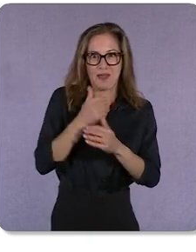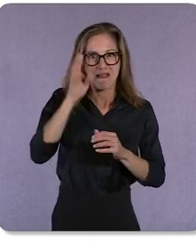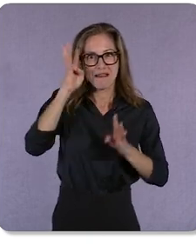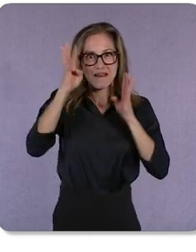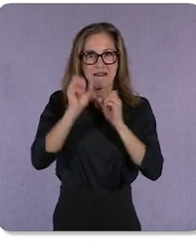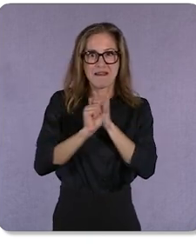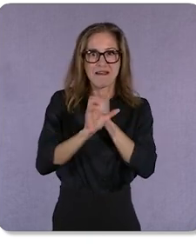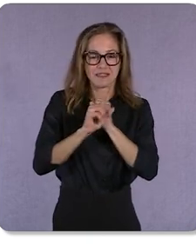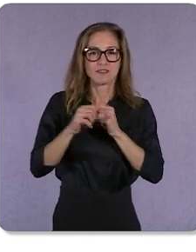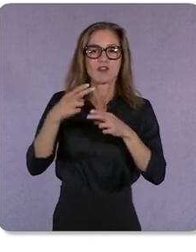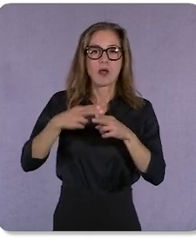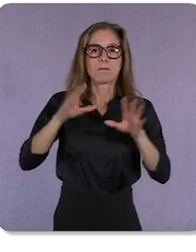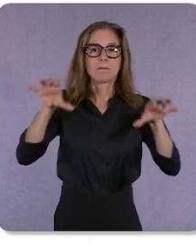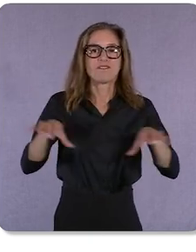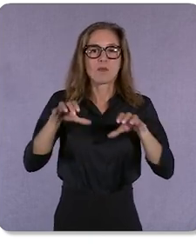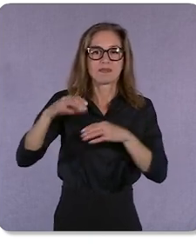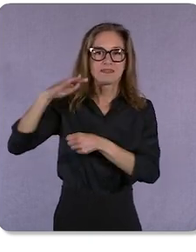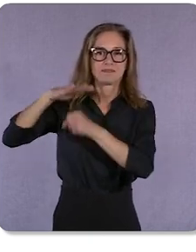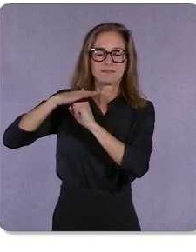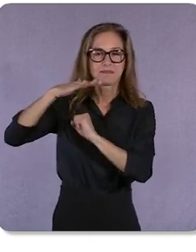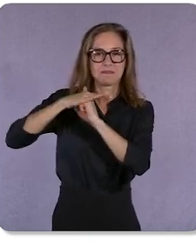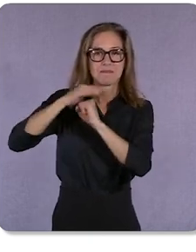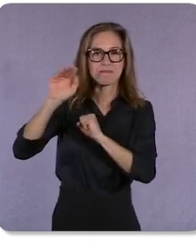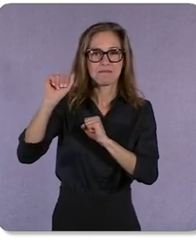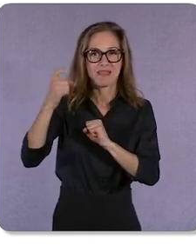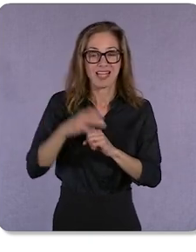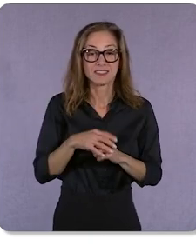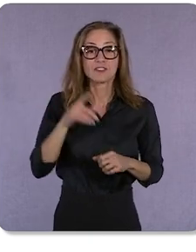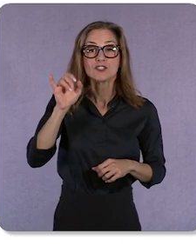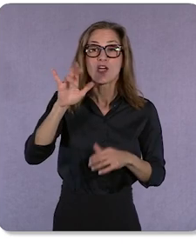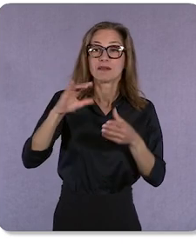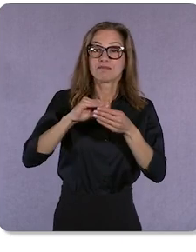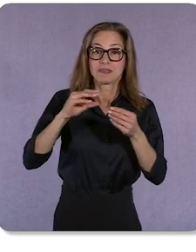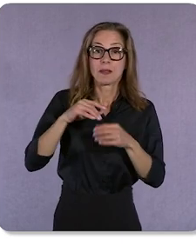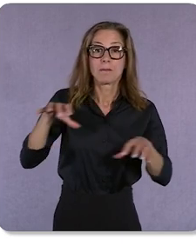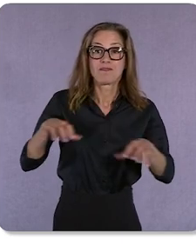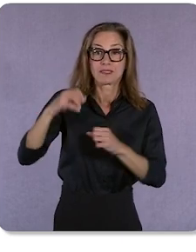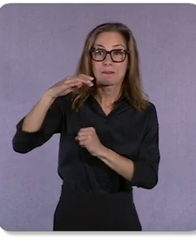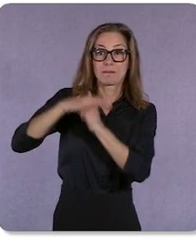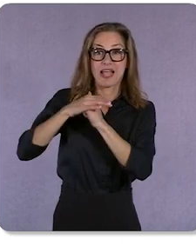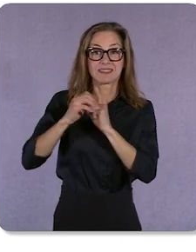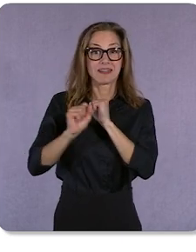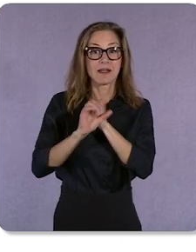As Jerry mentioned earlier, Performance Max campaigns are a new way to buy Google